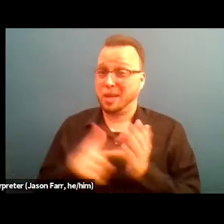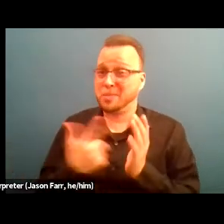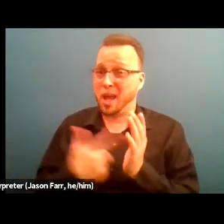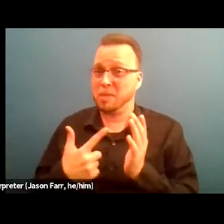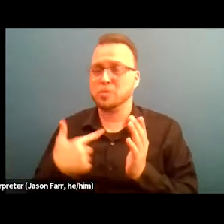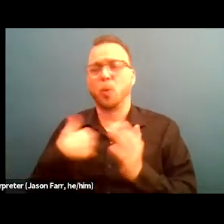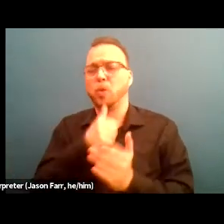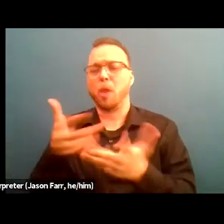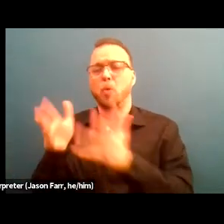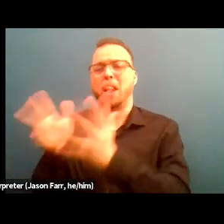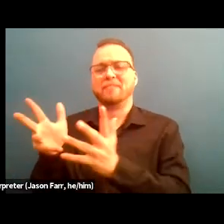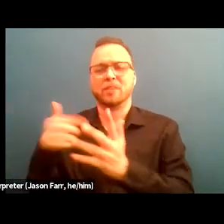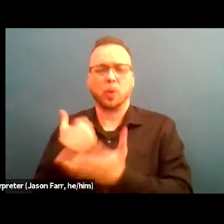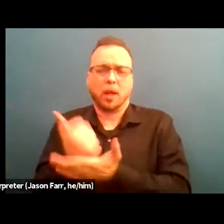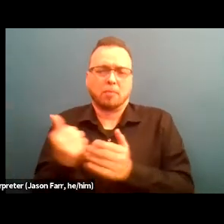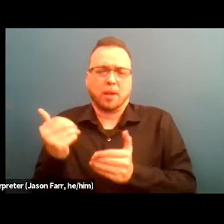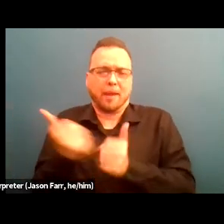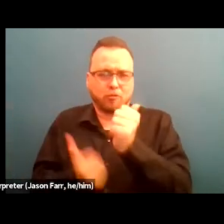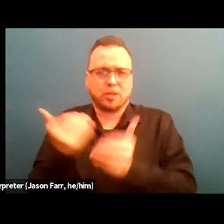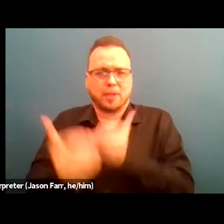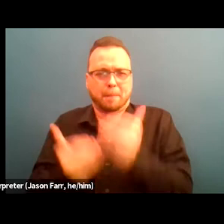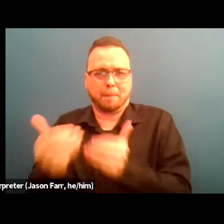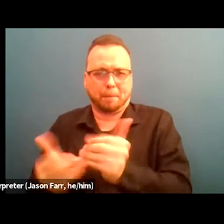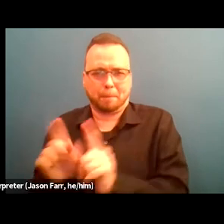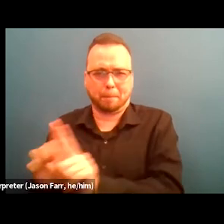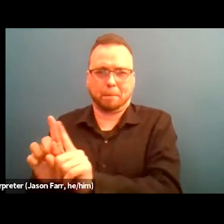Next slide please, so service and equity in practice,